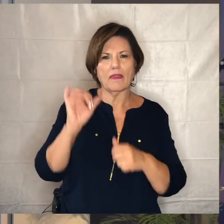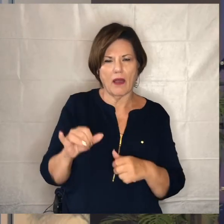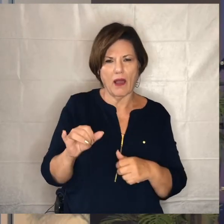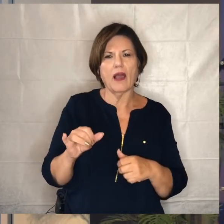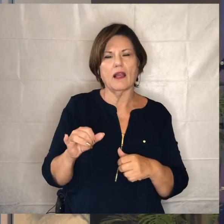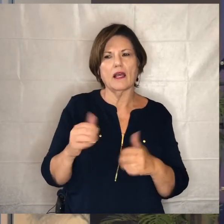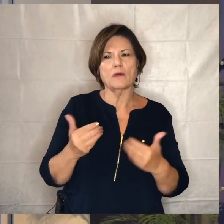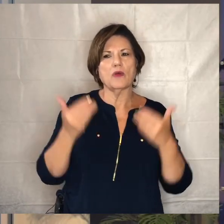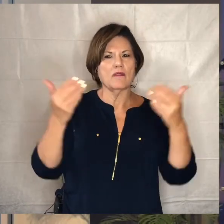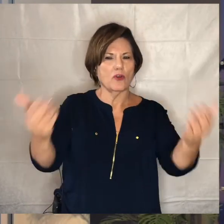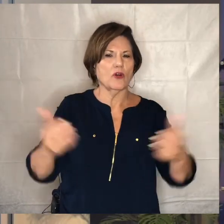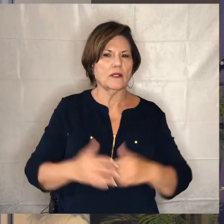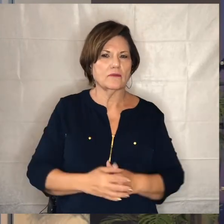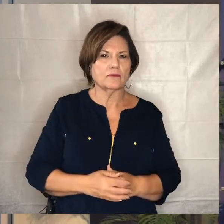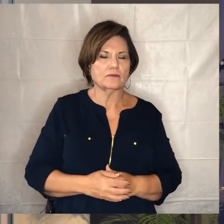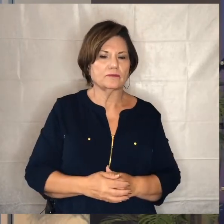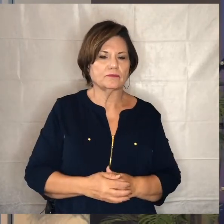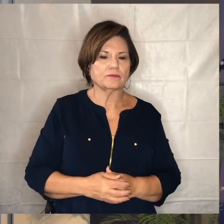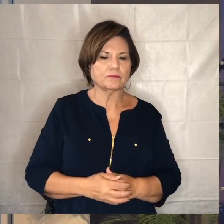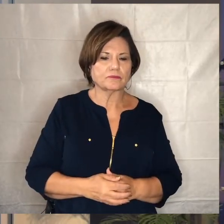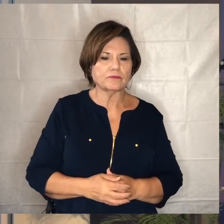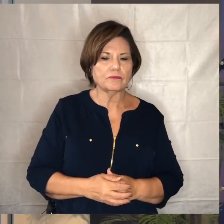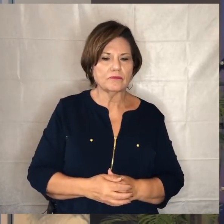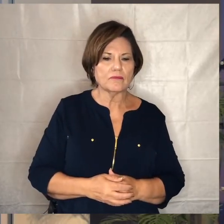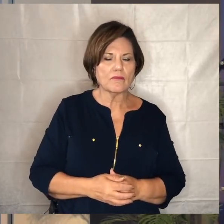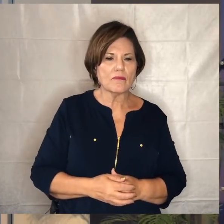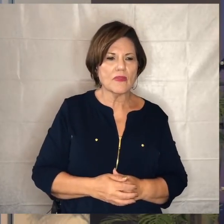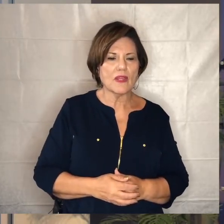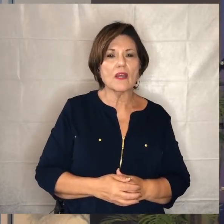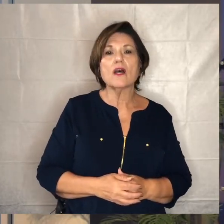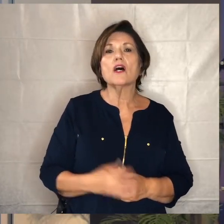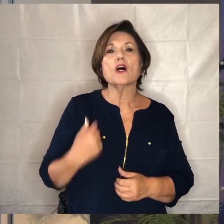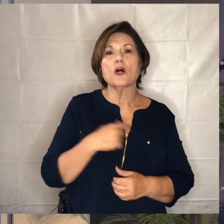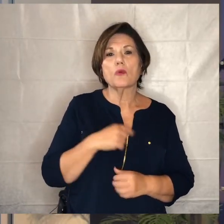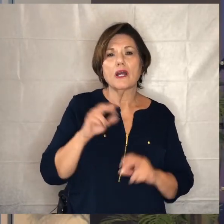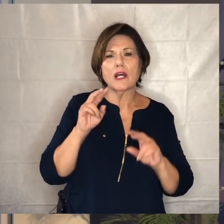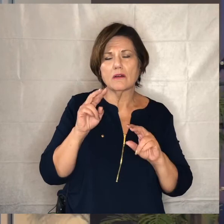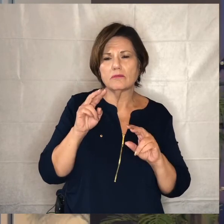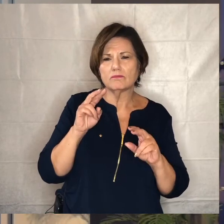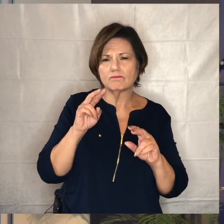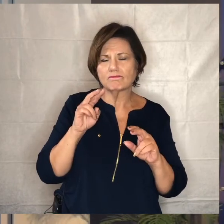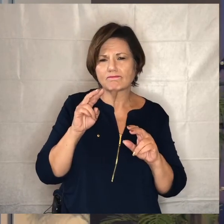move forward in those now um we're looking at each of those those